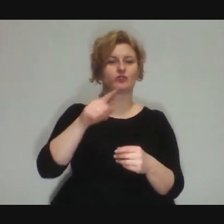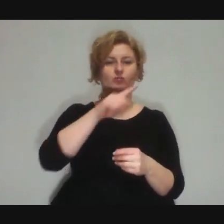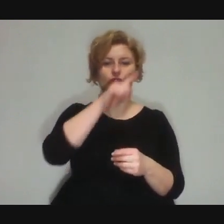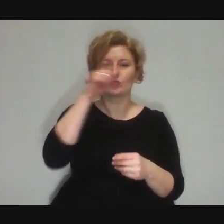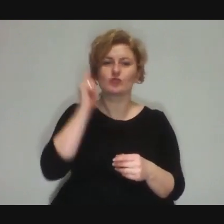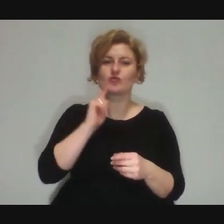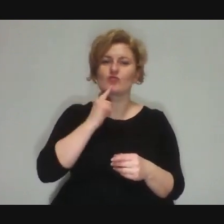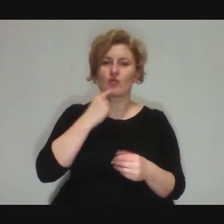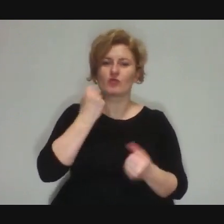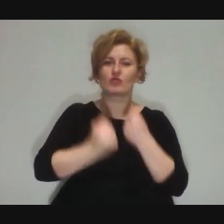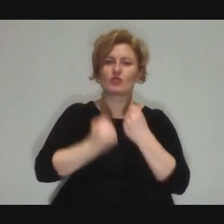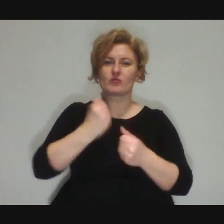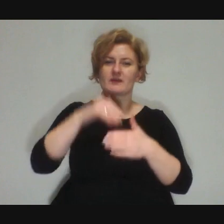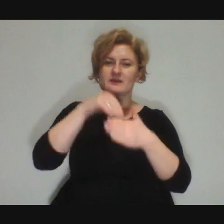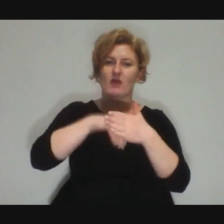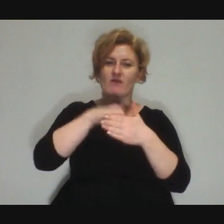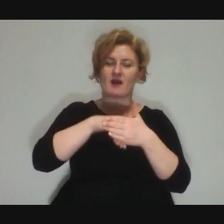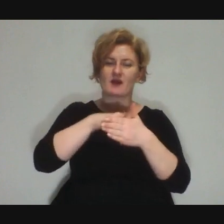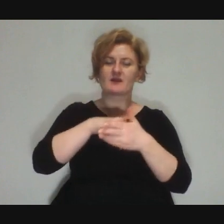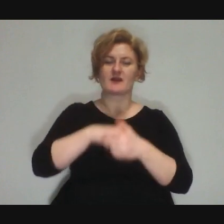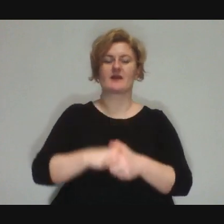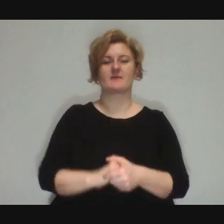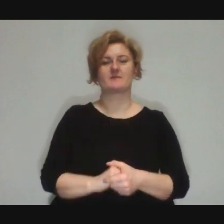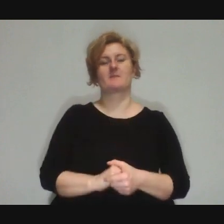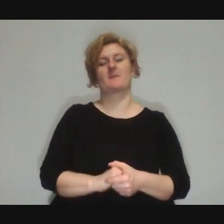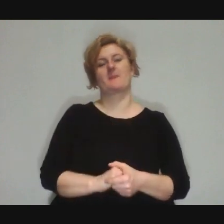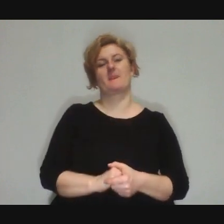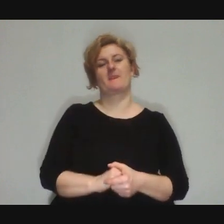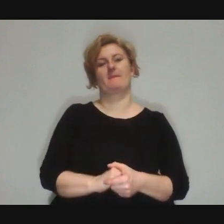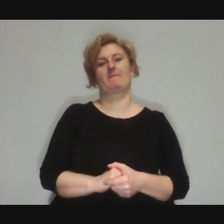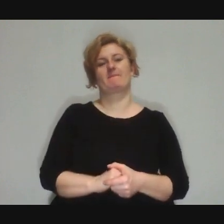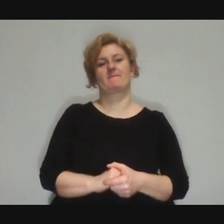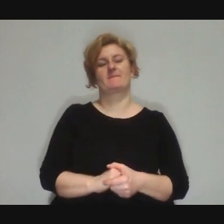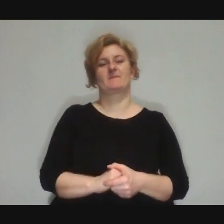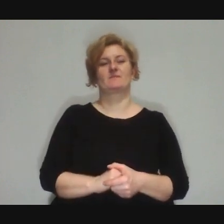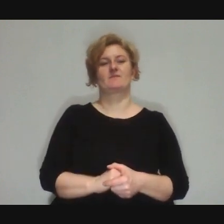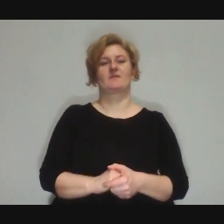I think we should stay with this nomenclature Dominika: I see it's hard for you to talk like that....